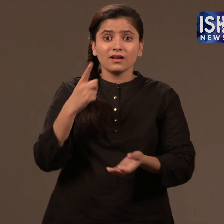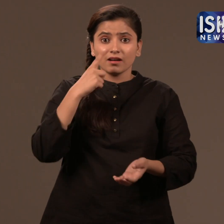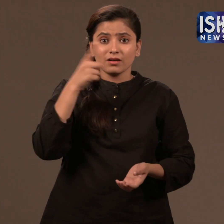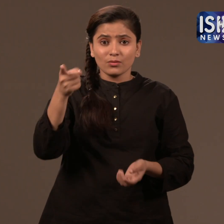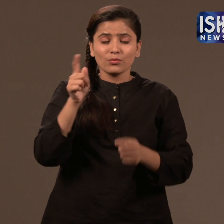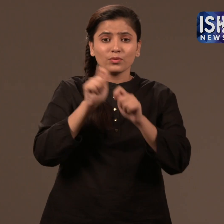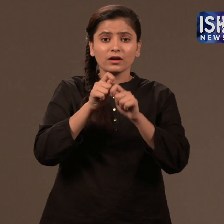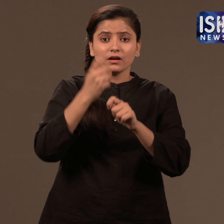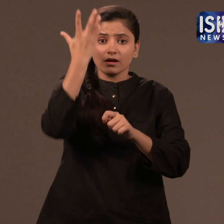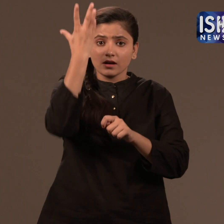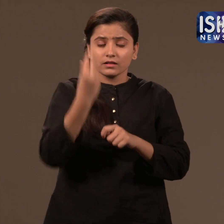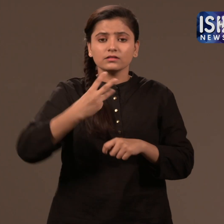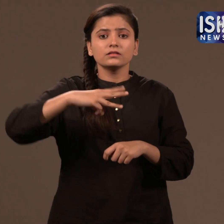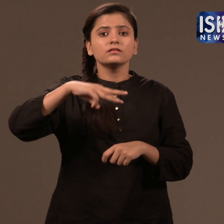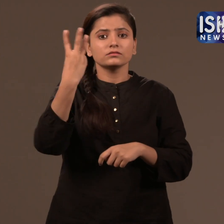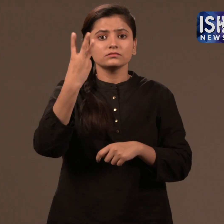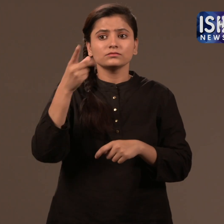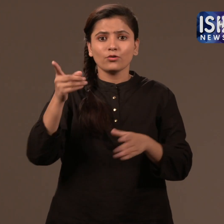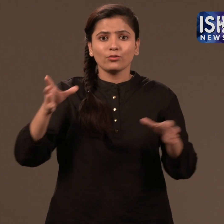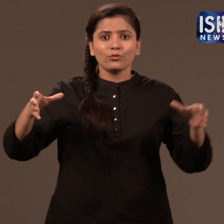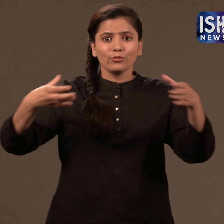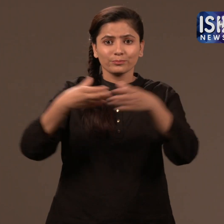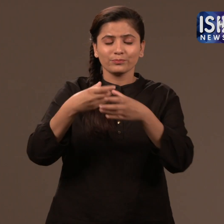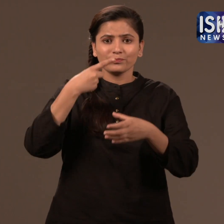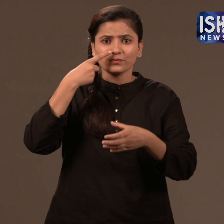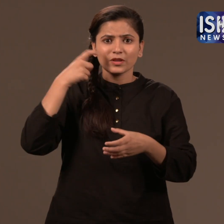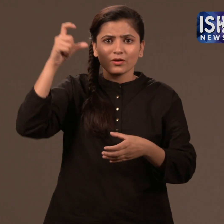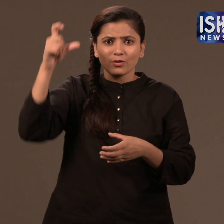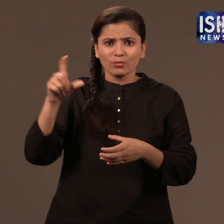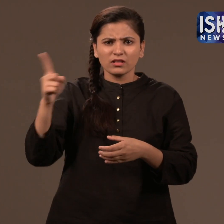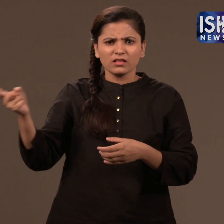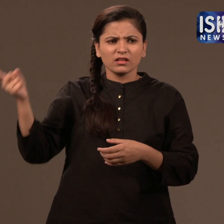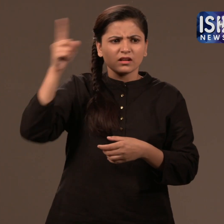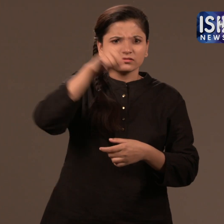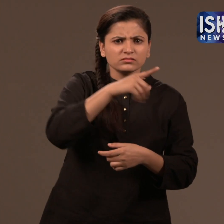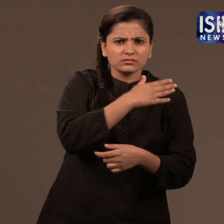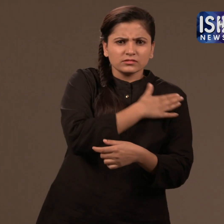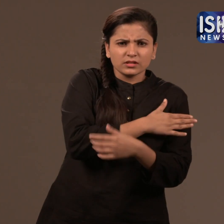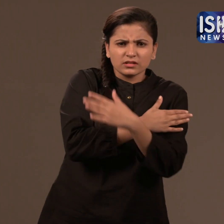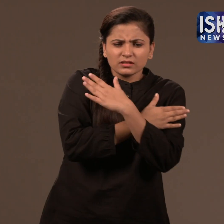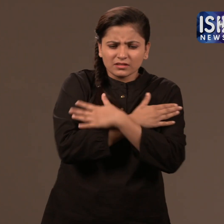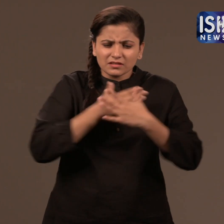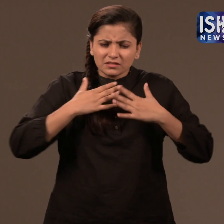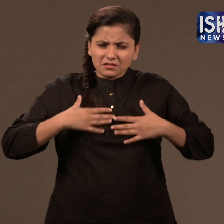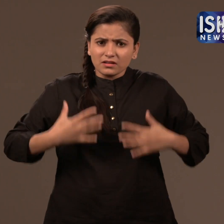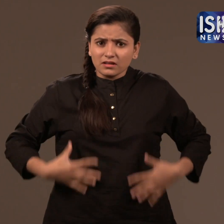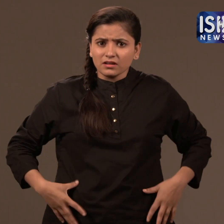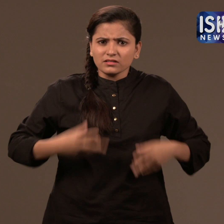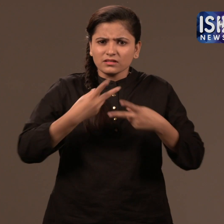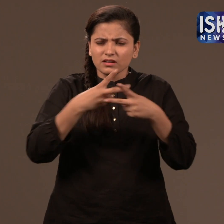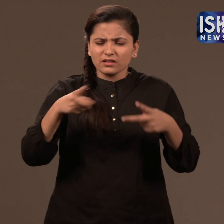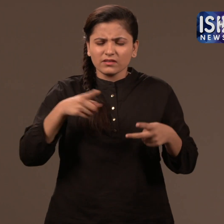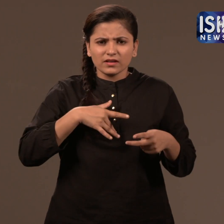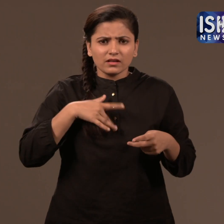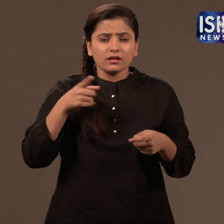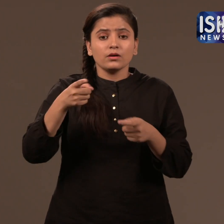During her night shift, she was sexually assaulted by one of the jawans.